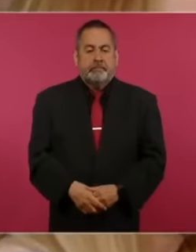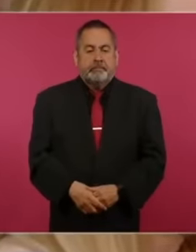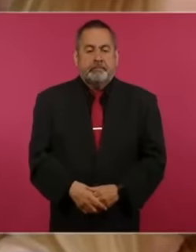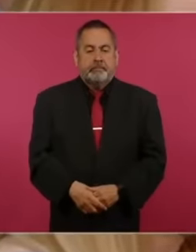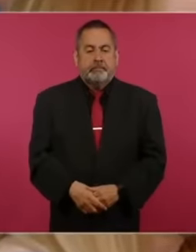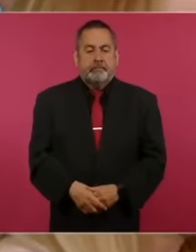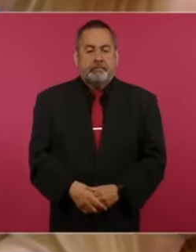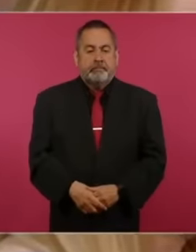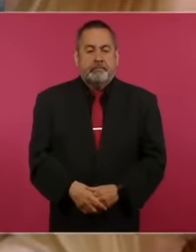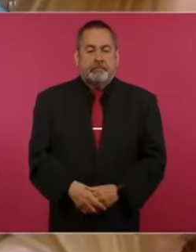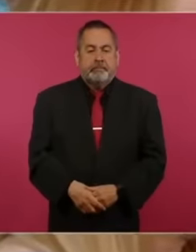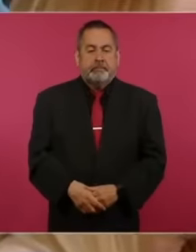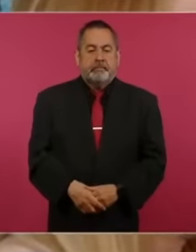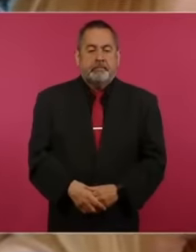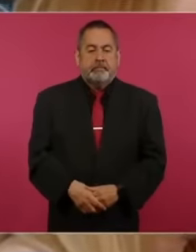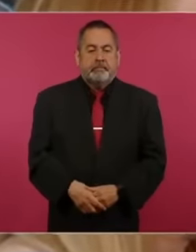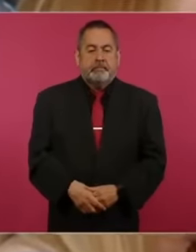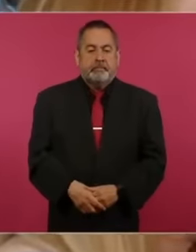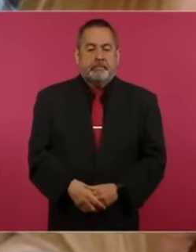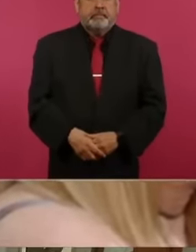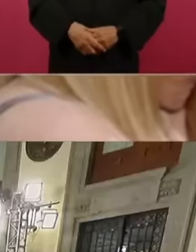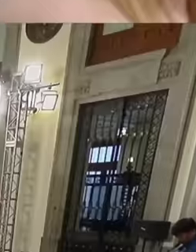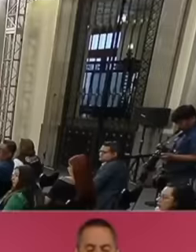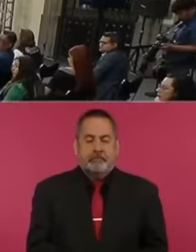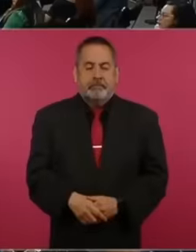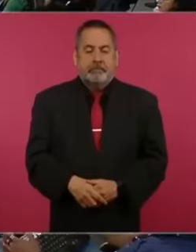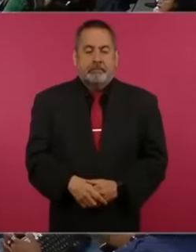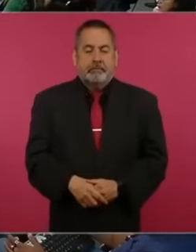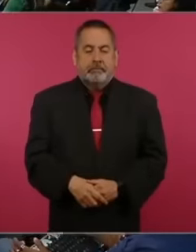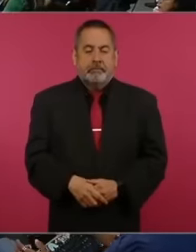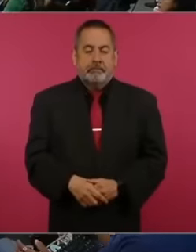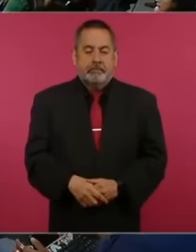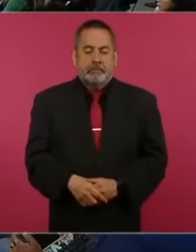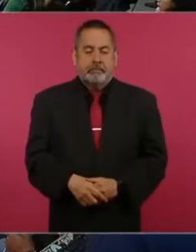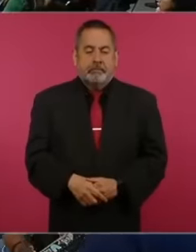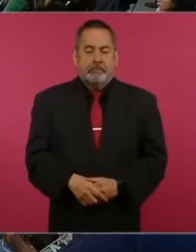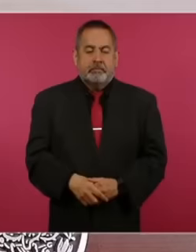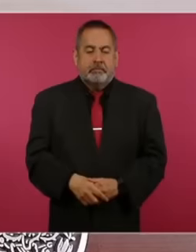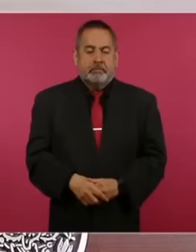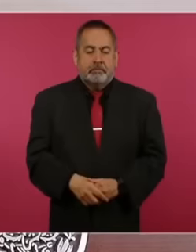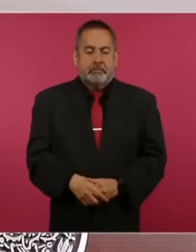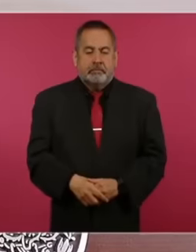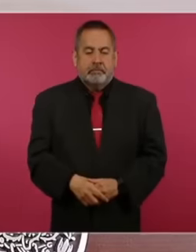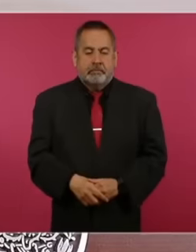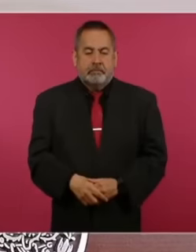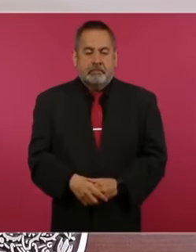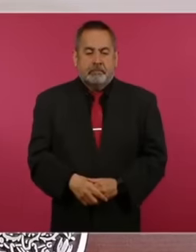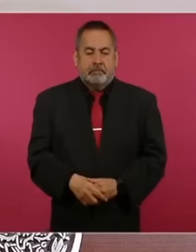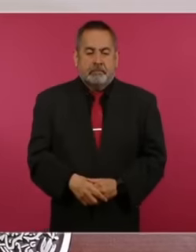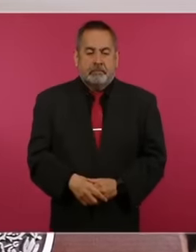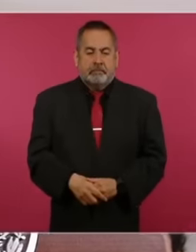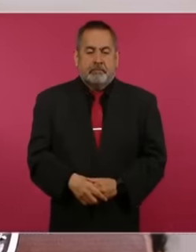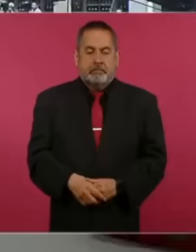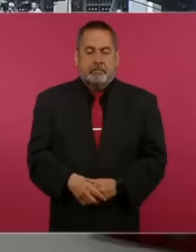American television station Univision arrive again where President López Obrador is surprised by the